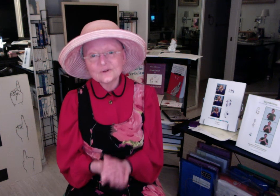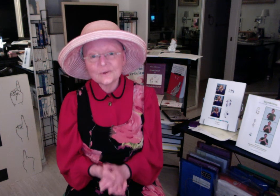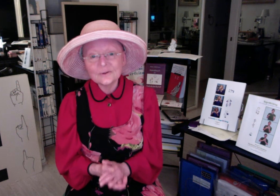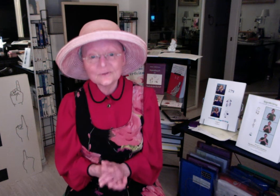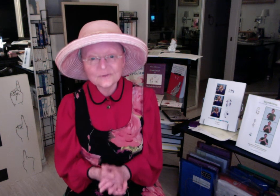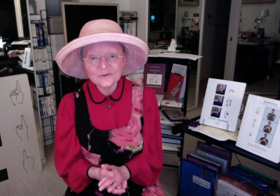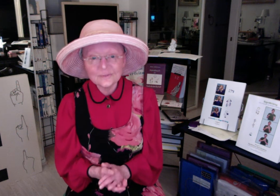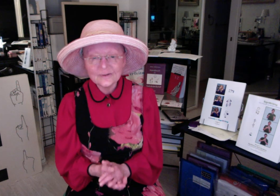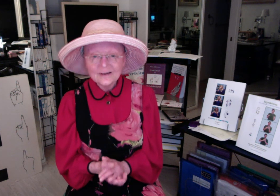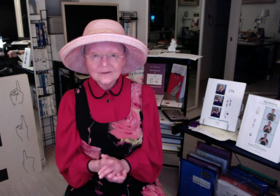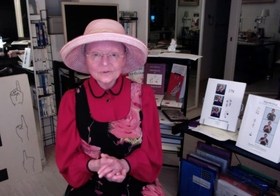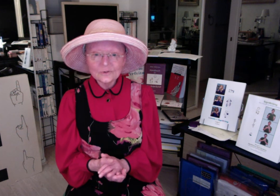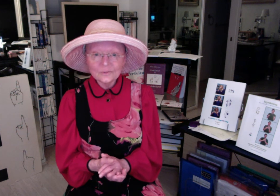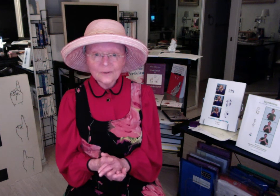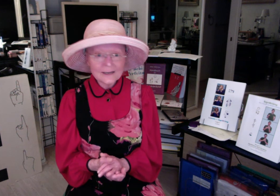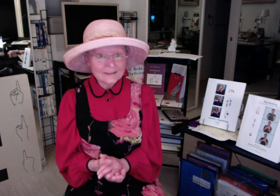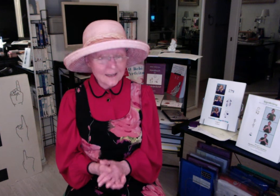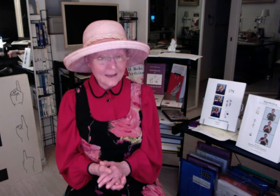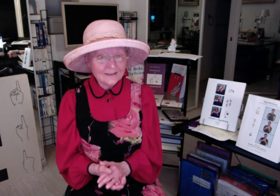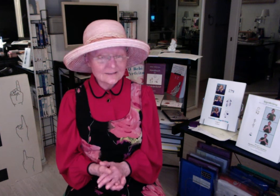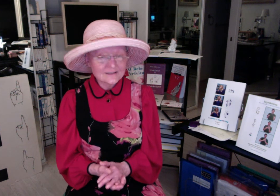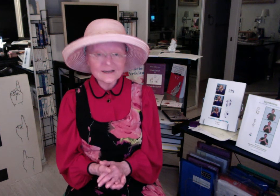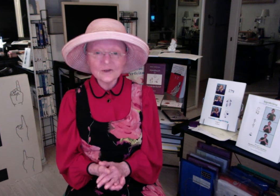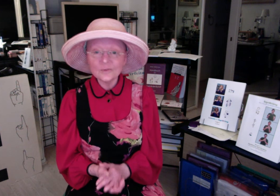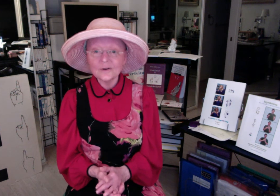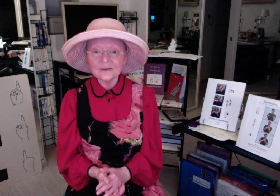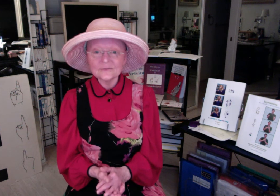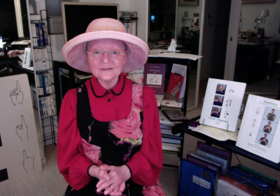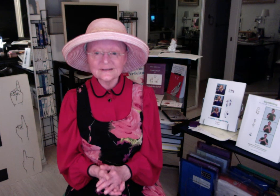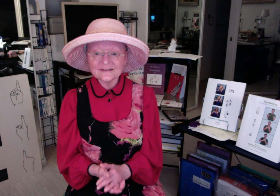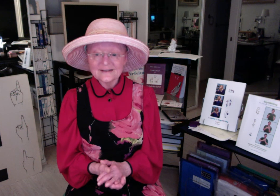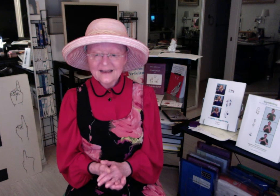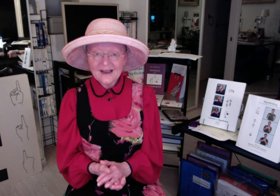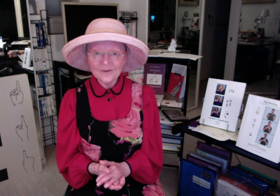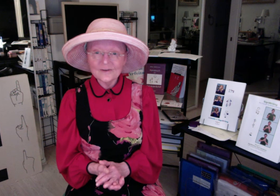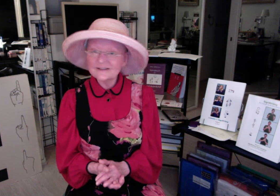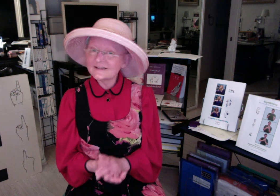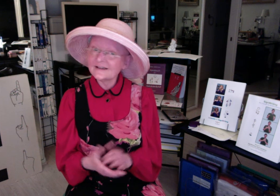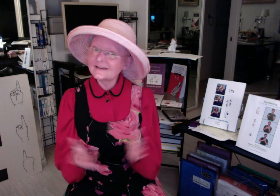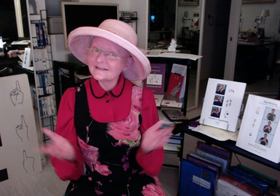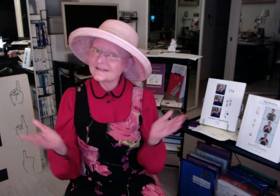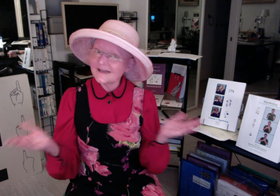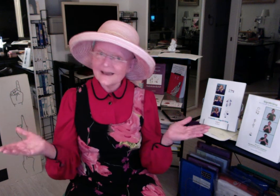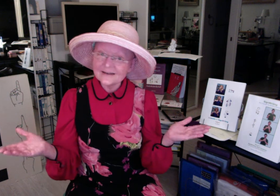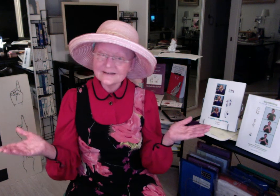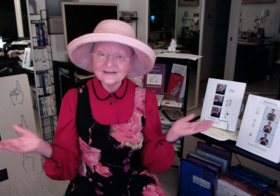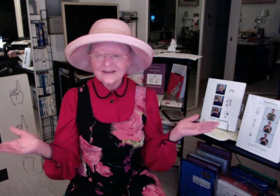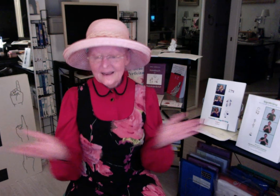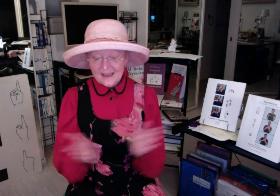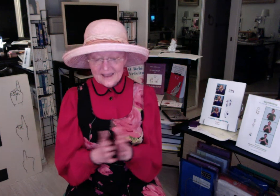your trip to Paraná? Is that how you pronounce it? How exciting is that!? Adam